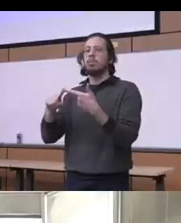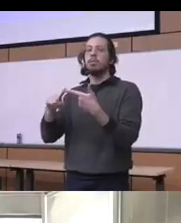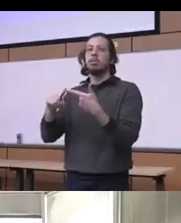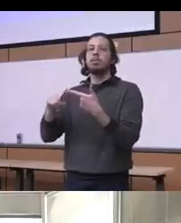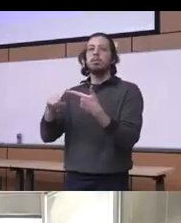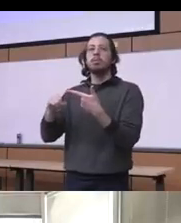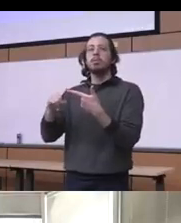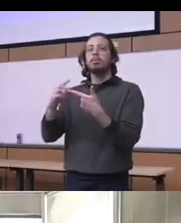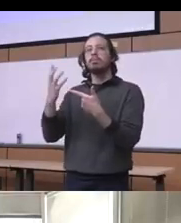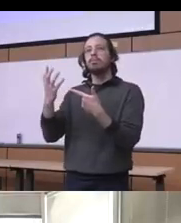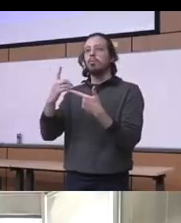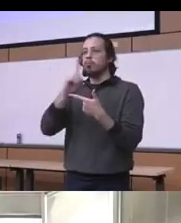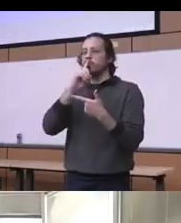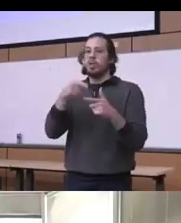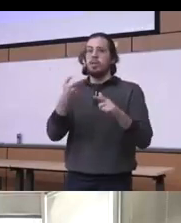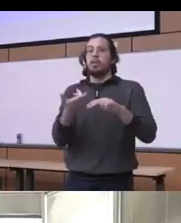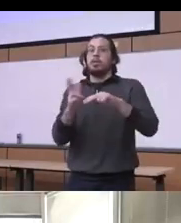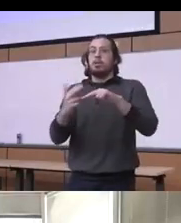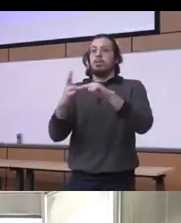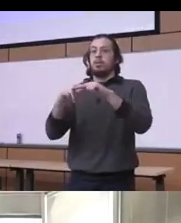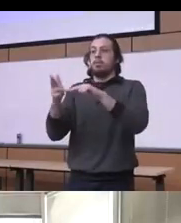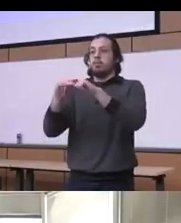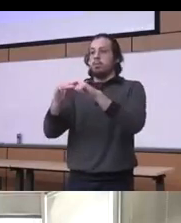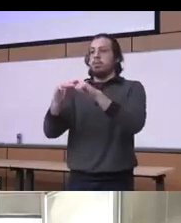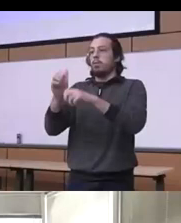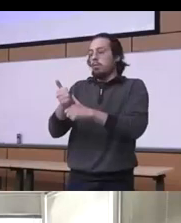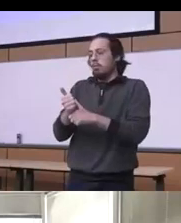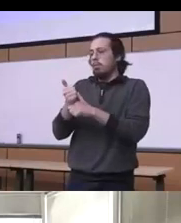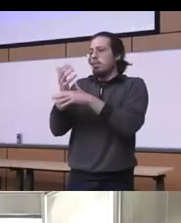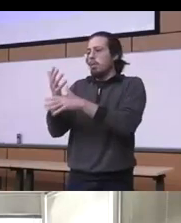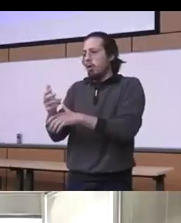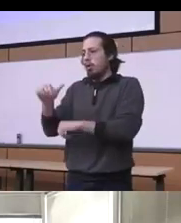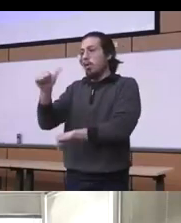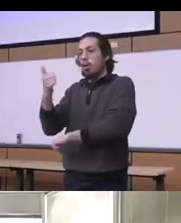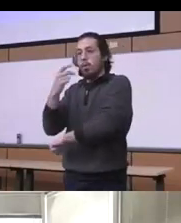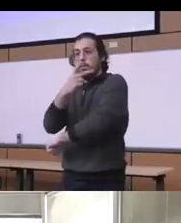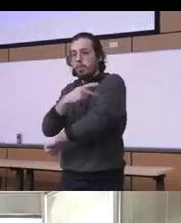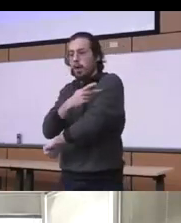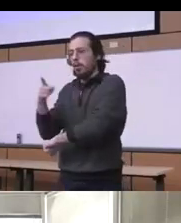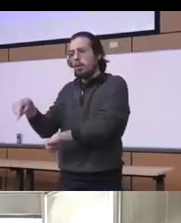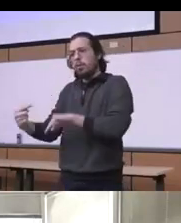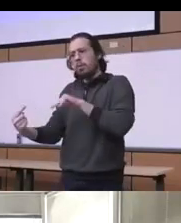and leading up to intensifying and leading up to patients uh struggling more and more whether